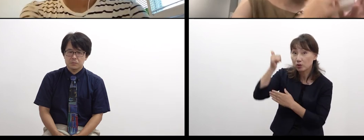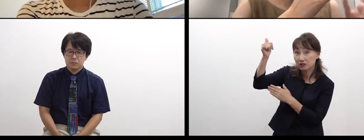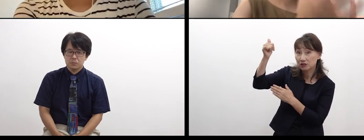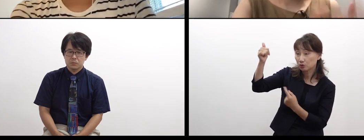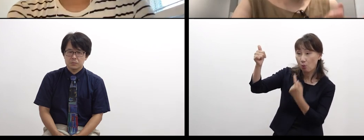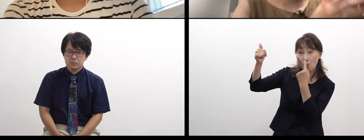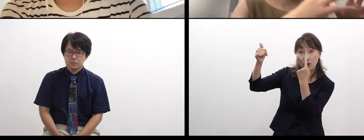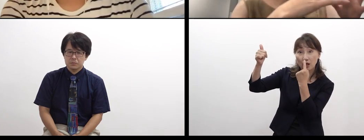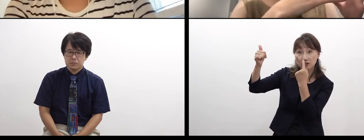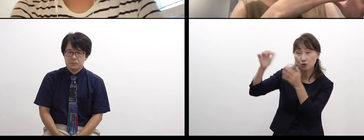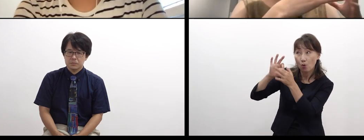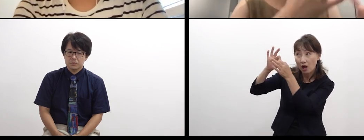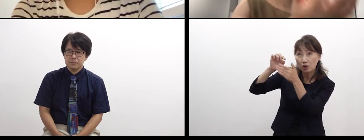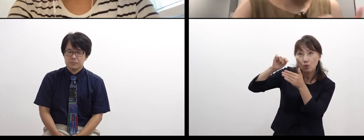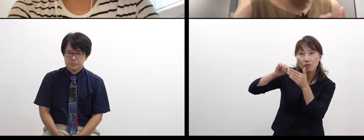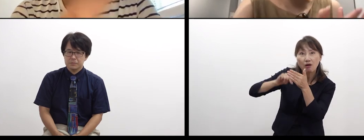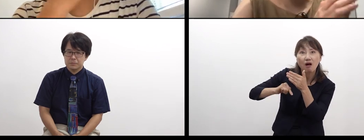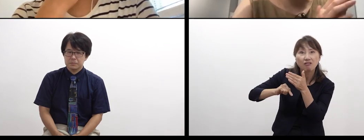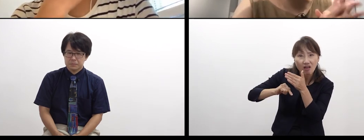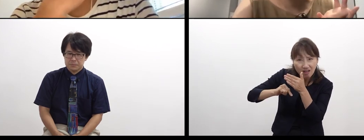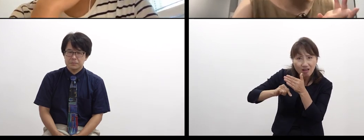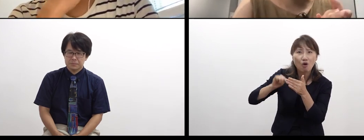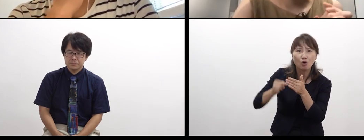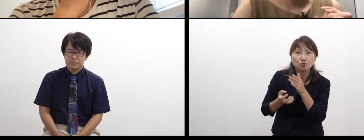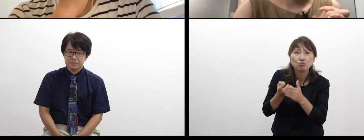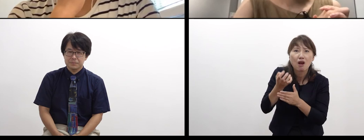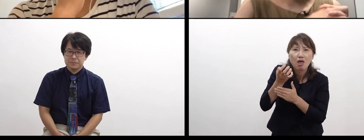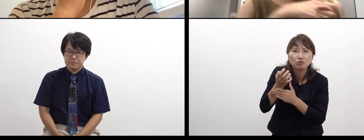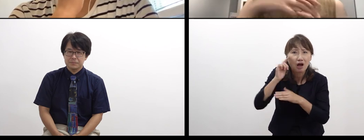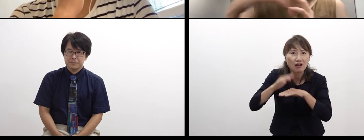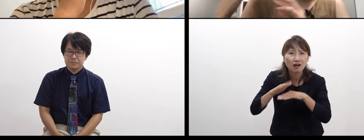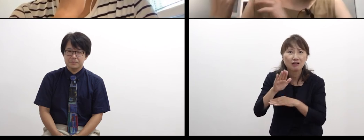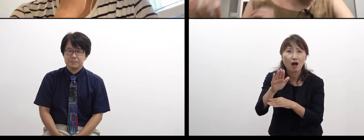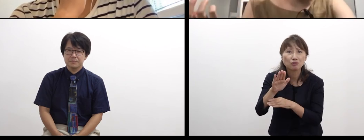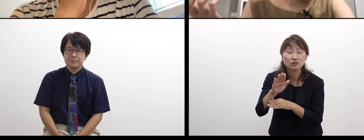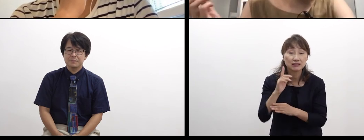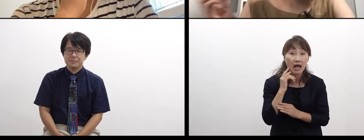in my relationship with my father, or, when I talk with my mother,